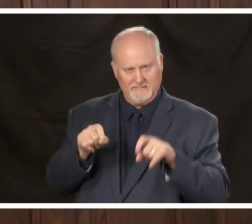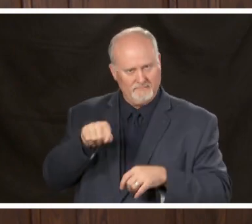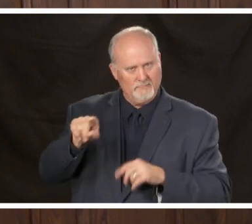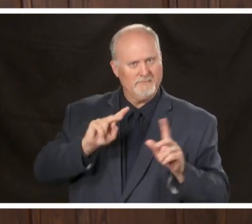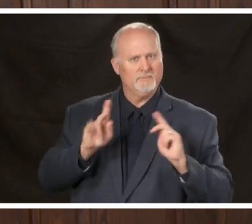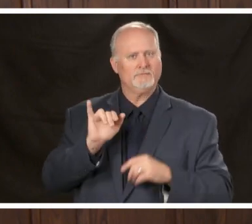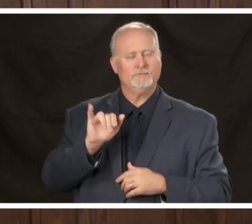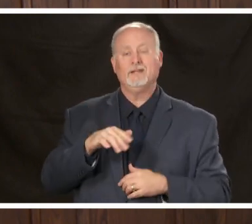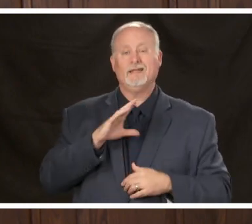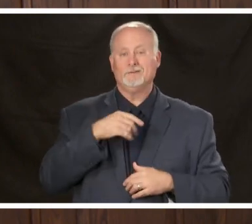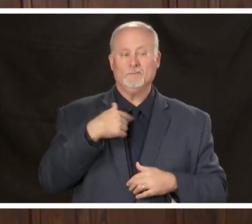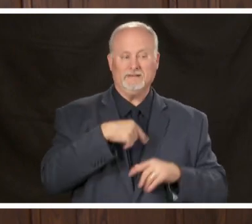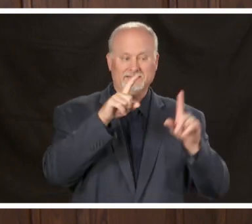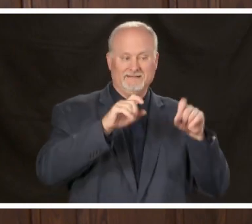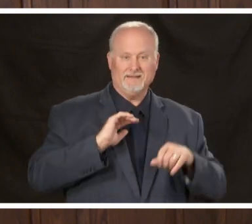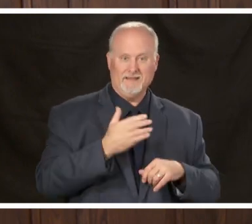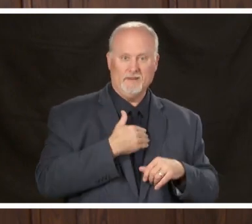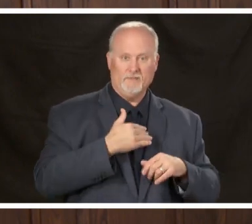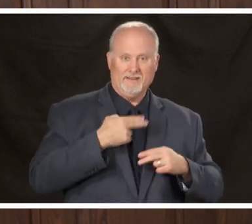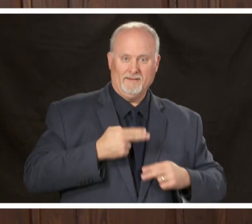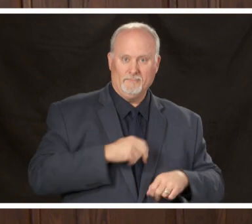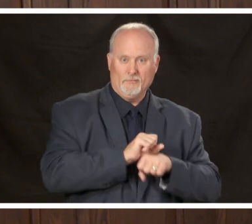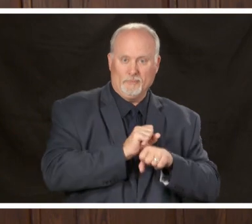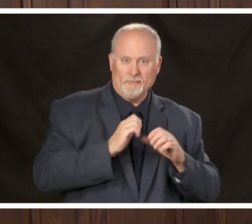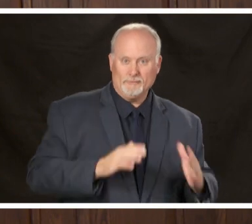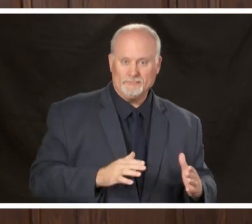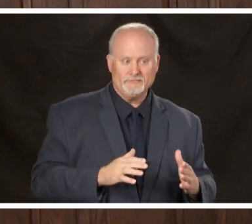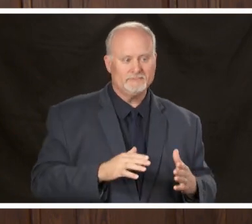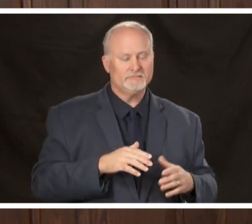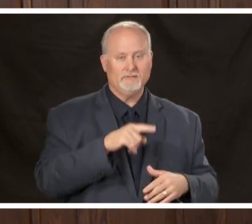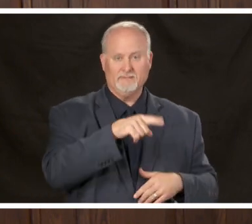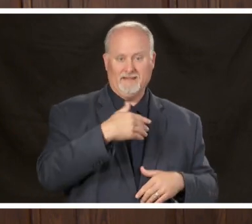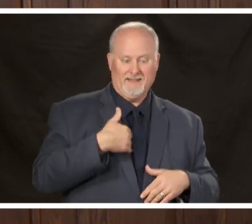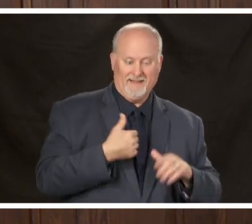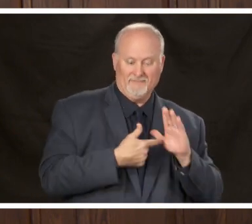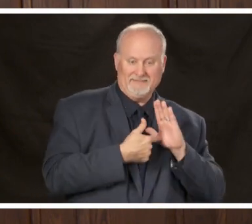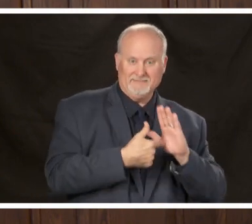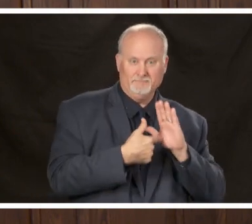workers very generously both when they have symptoms but also when we need to